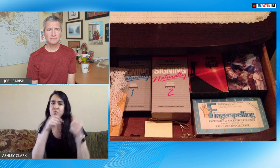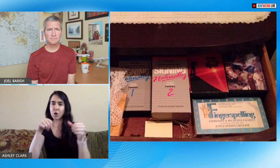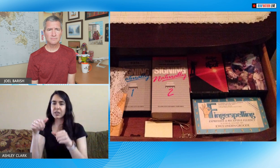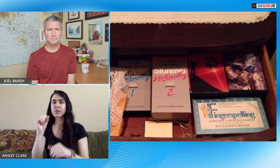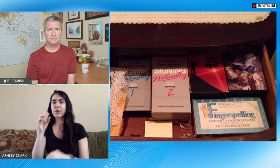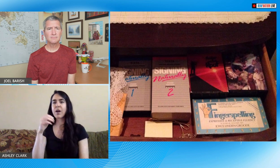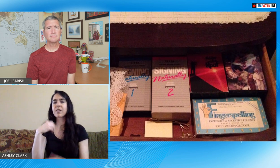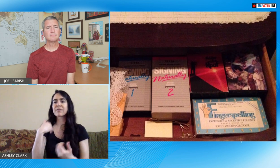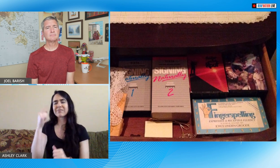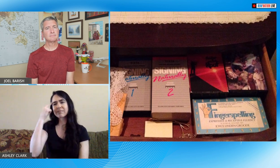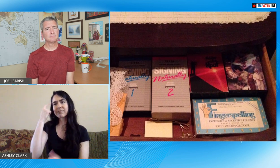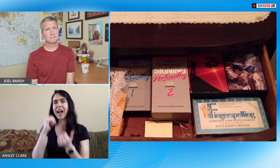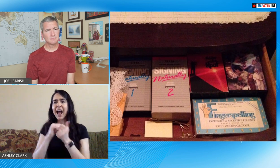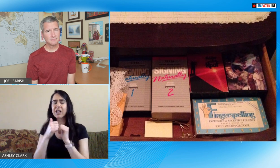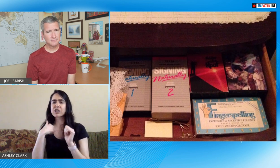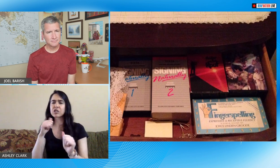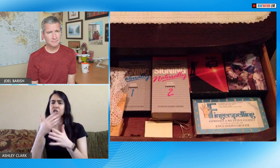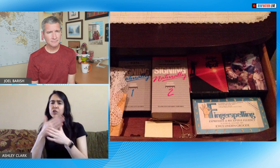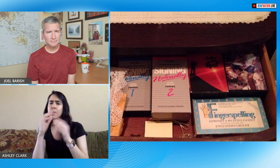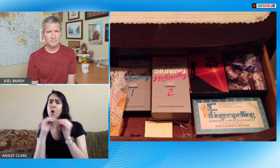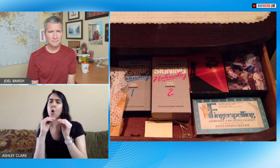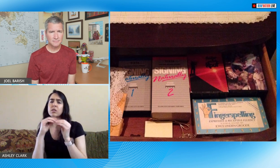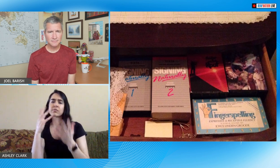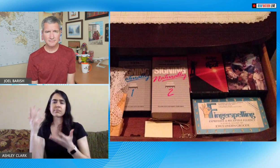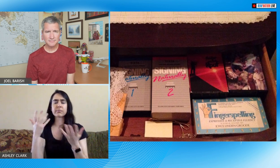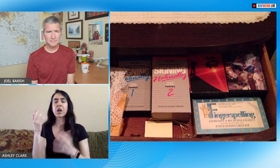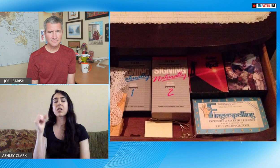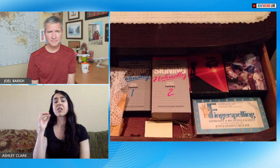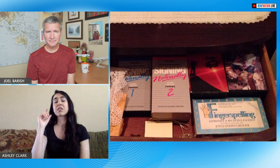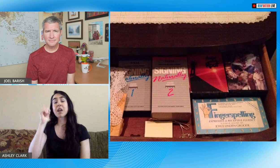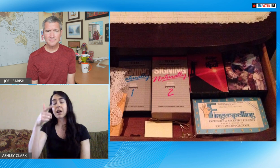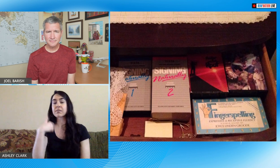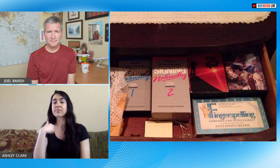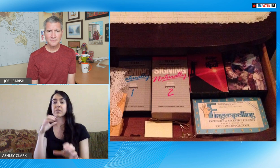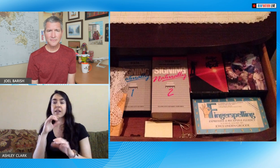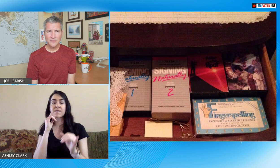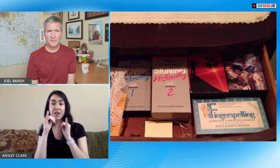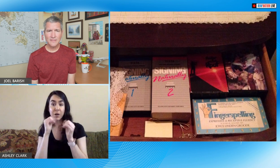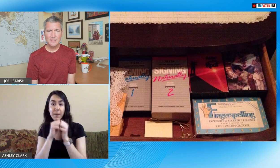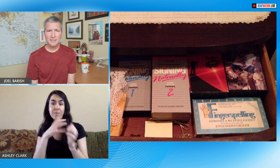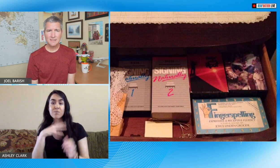know in front of the camera so I had bought more at that time how I could